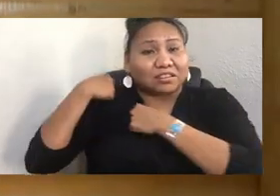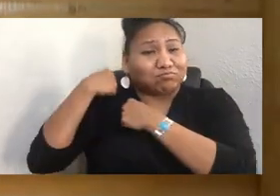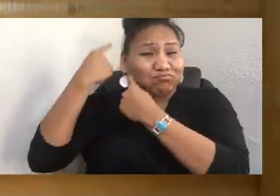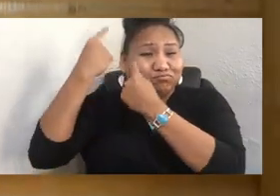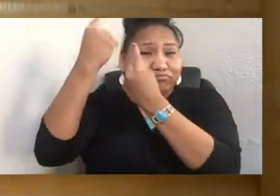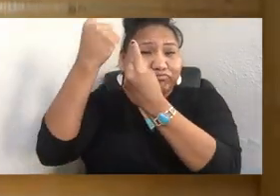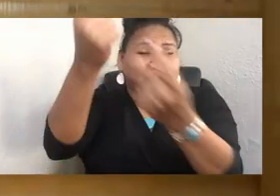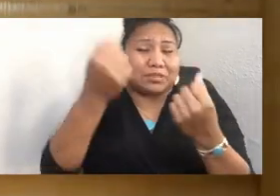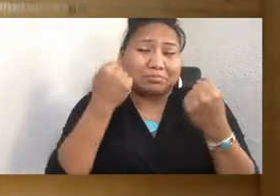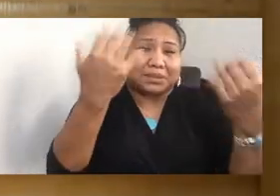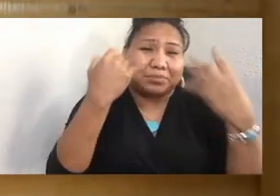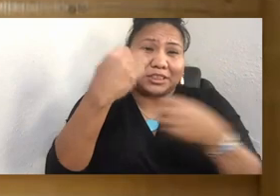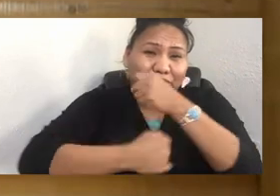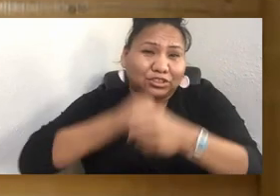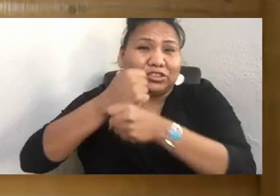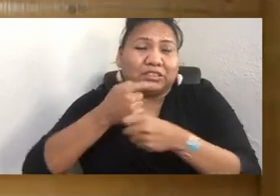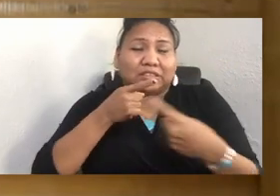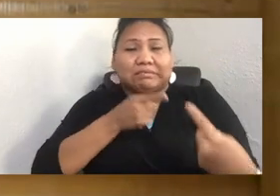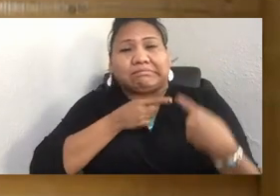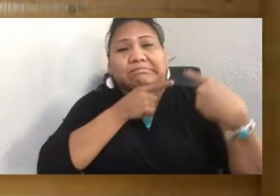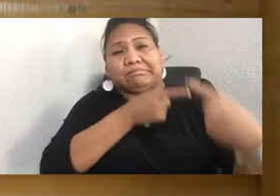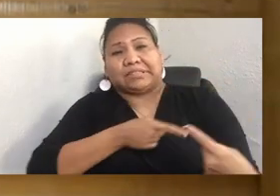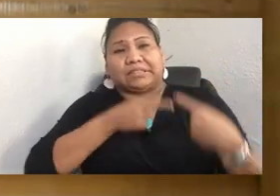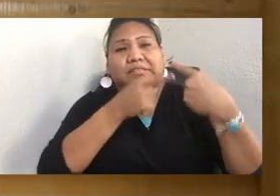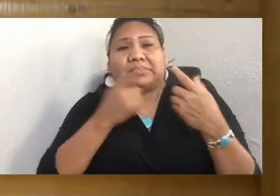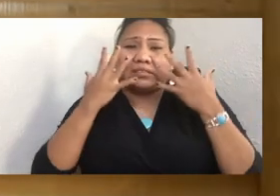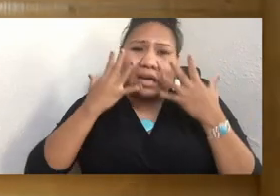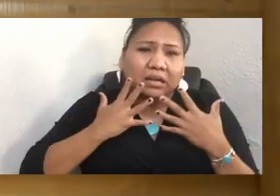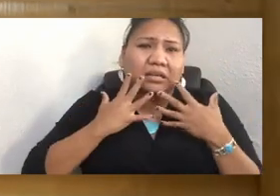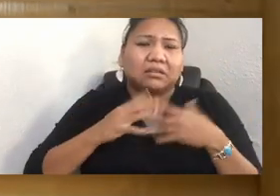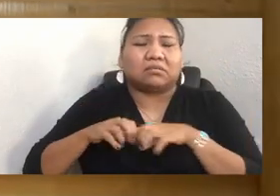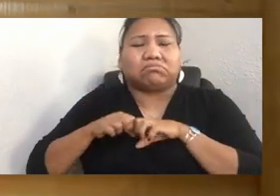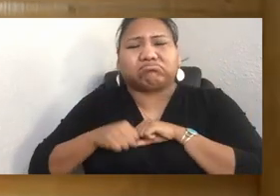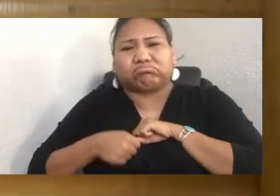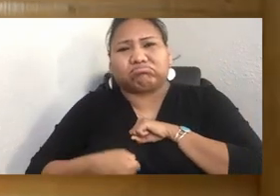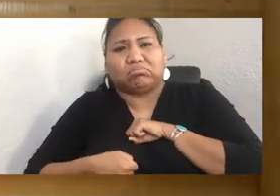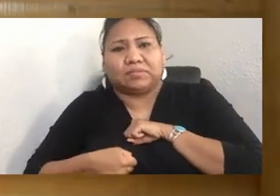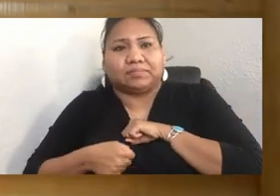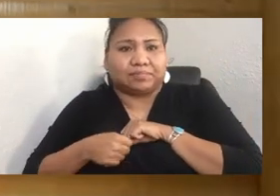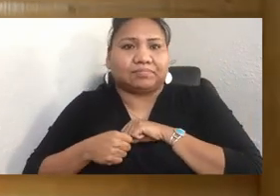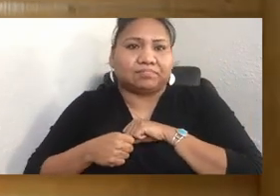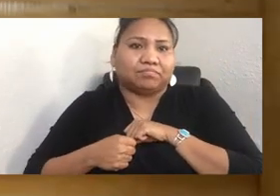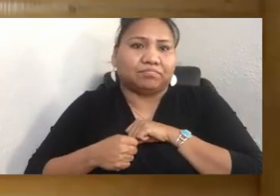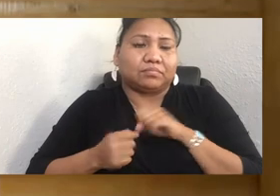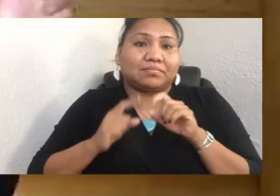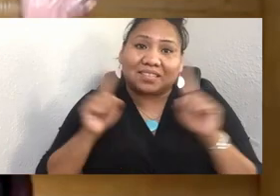of struggle and sadness, grief. But today, we know all our indigenous